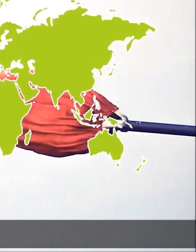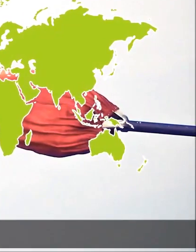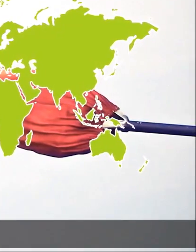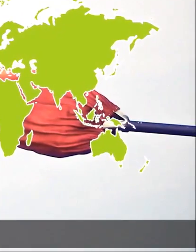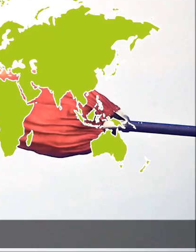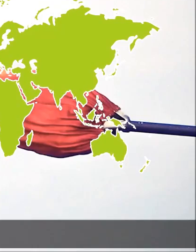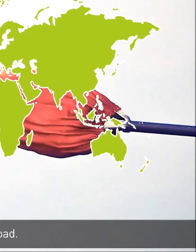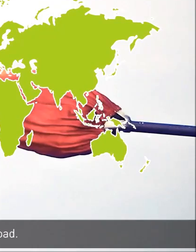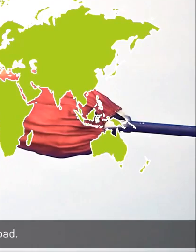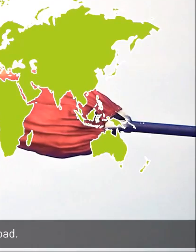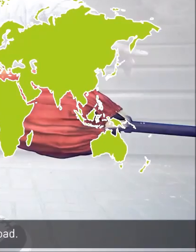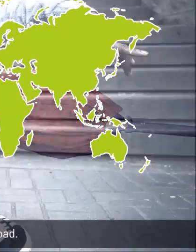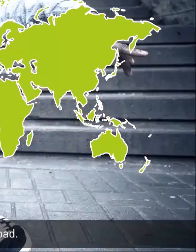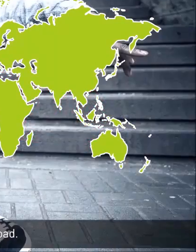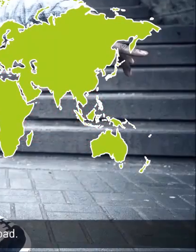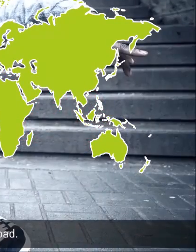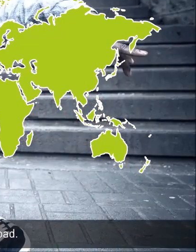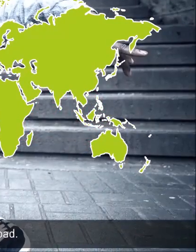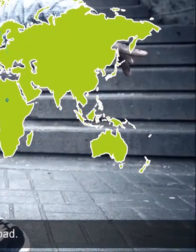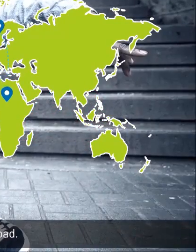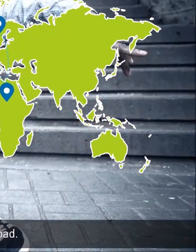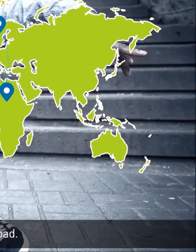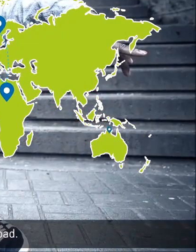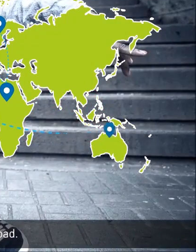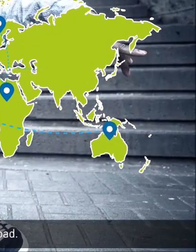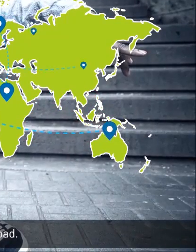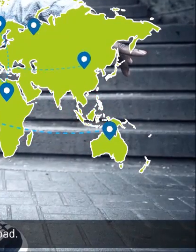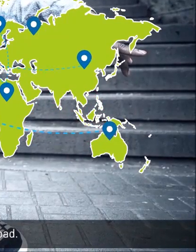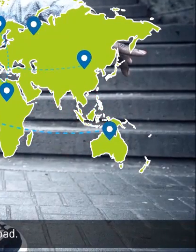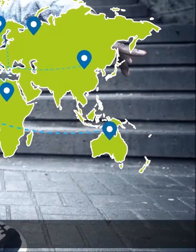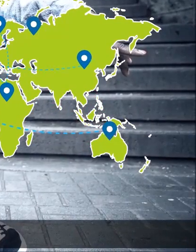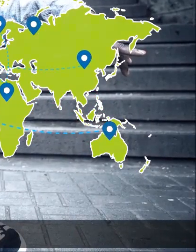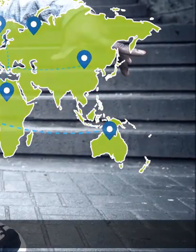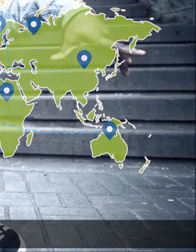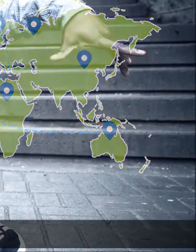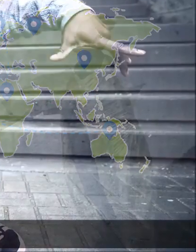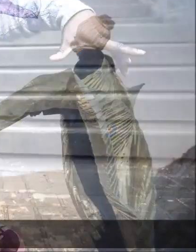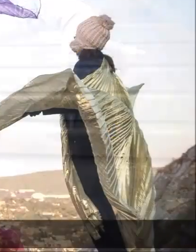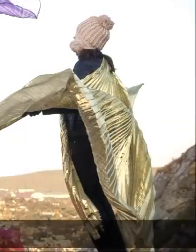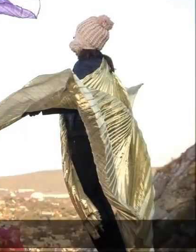and artists by enhancing their presence and profile abroad.